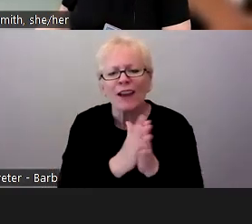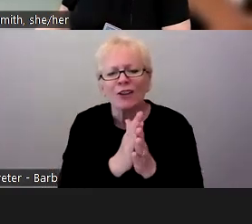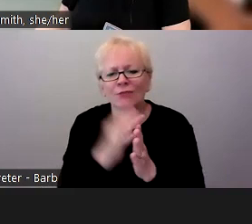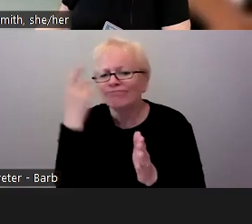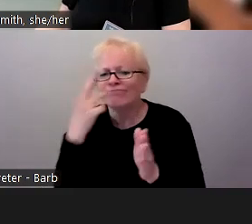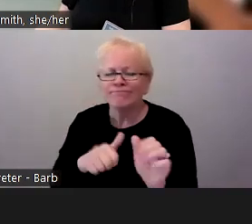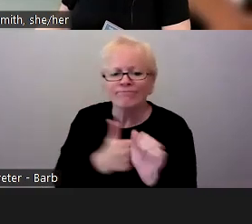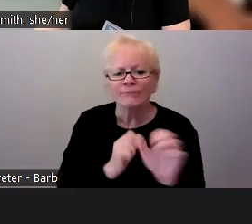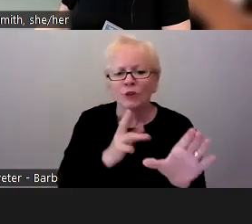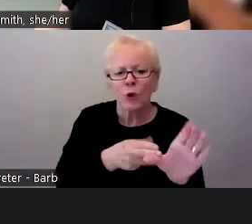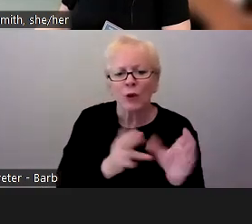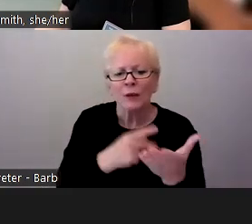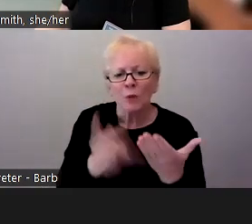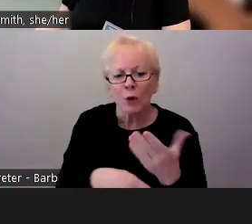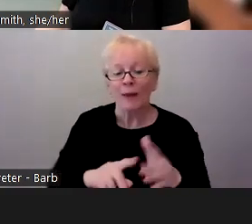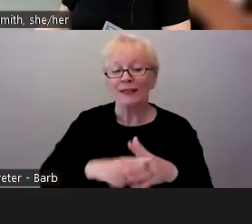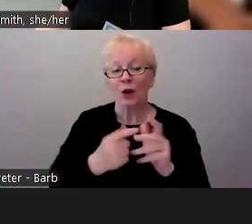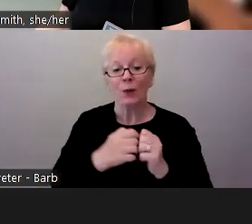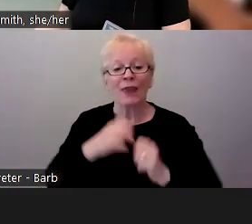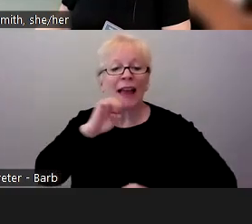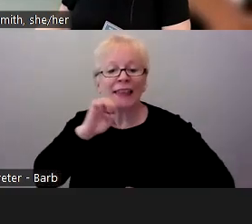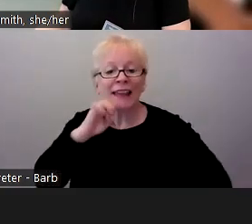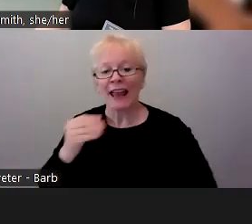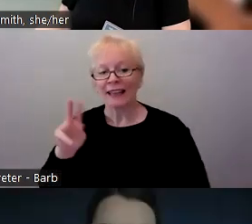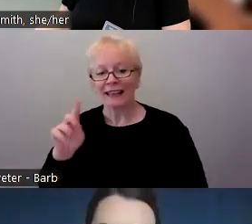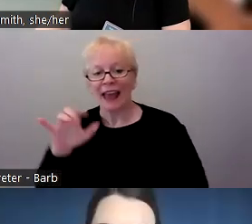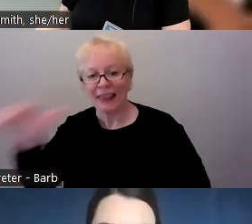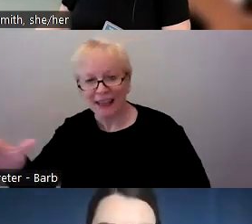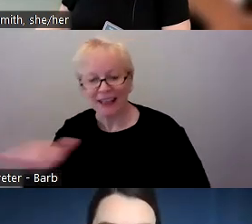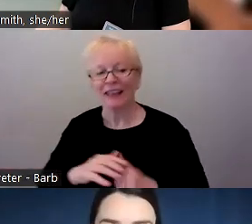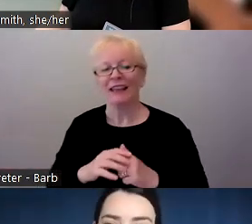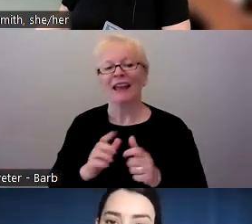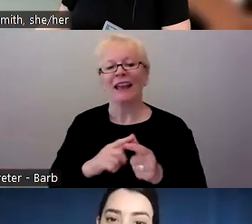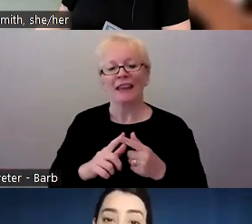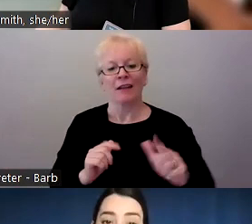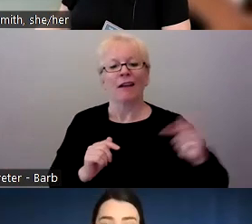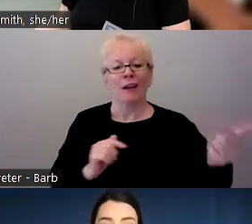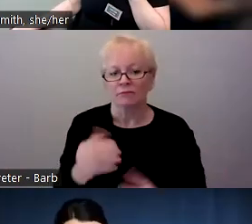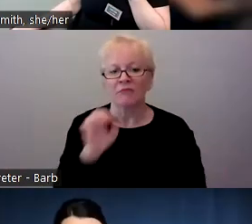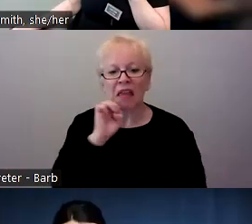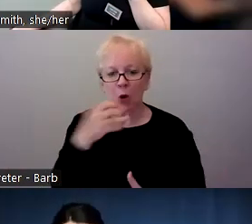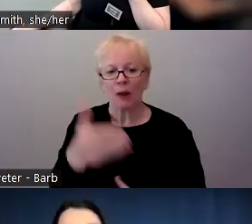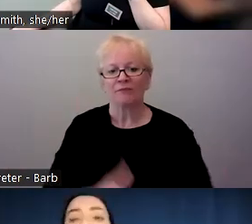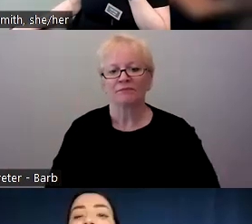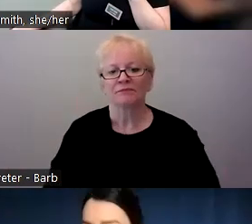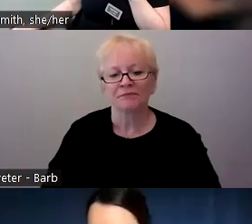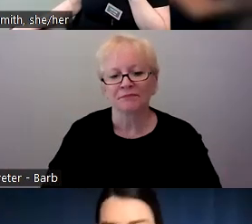We'll start with Ellie and Kelly and then we'll go to Jonathan and Jen.